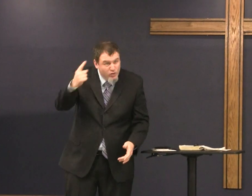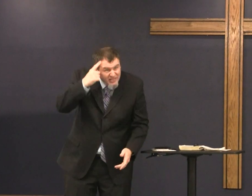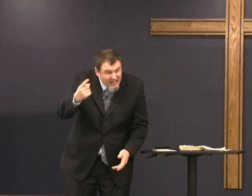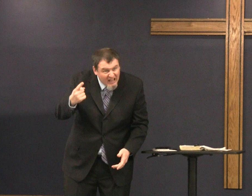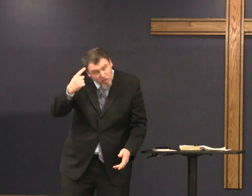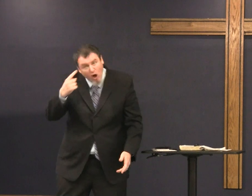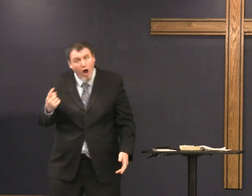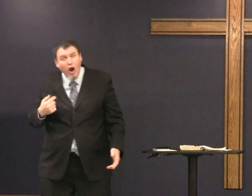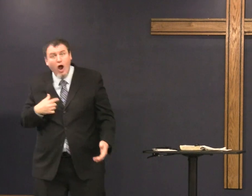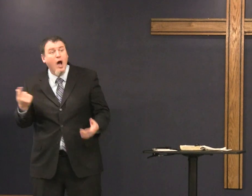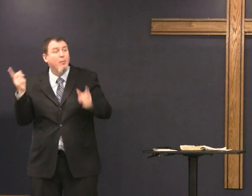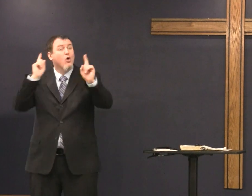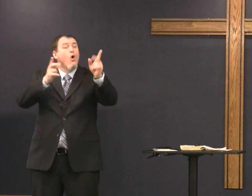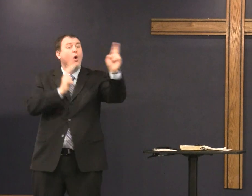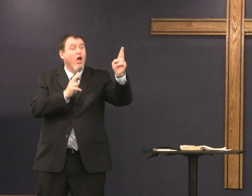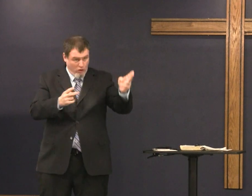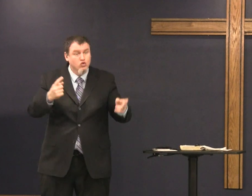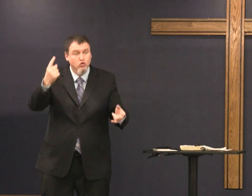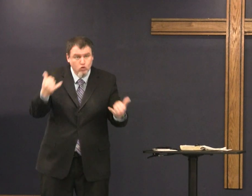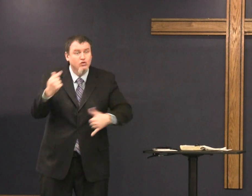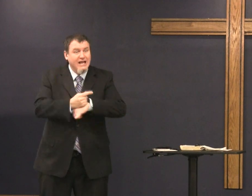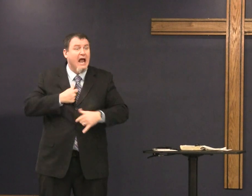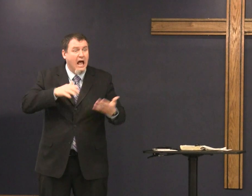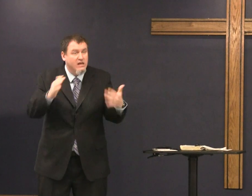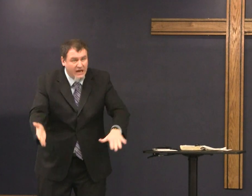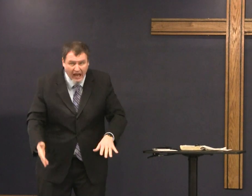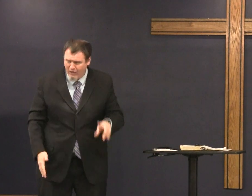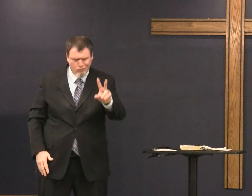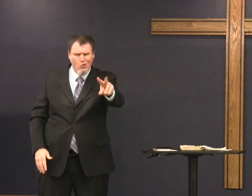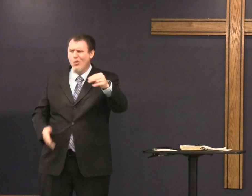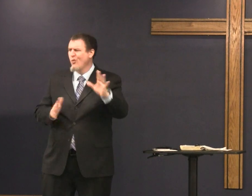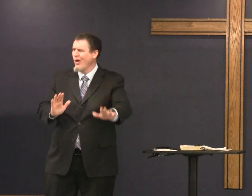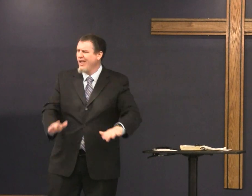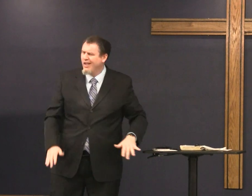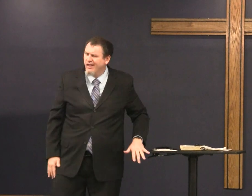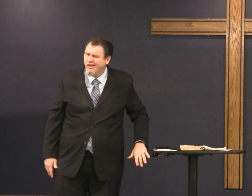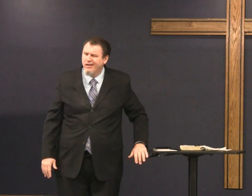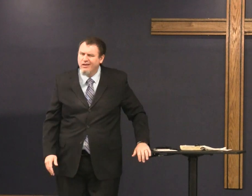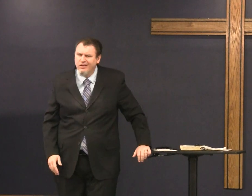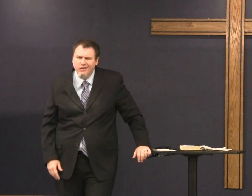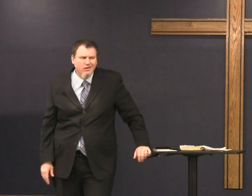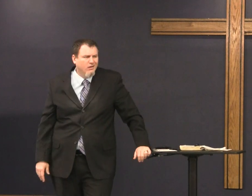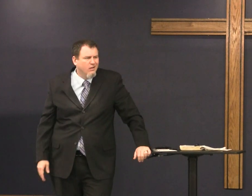but it happened oh I'm gonna go hunting I don't think today I'm going to die